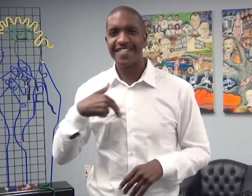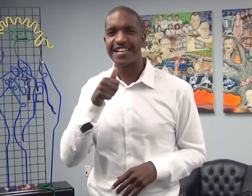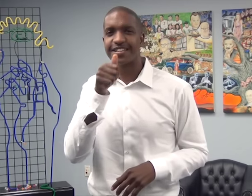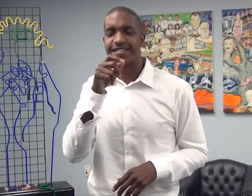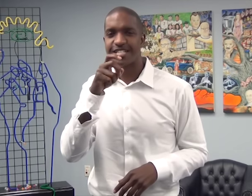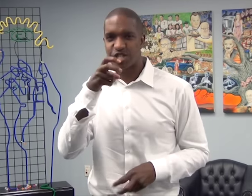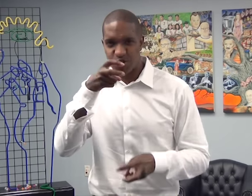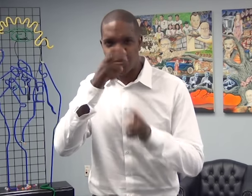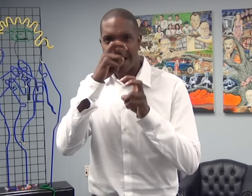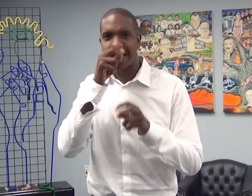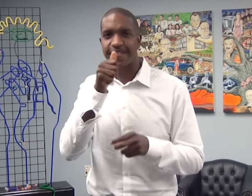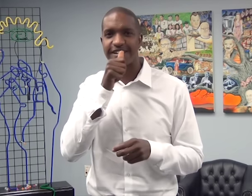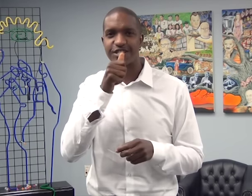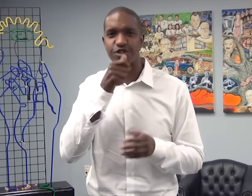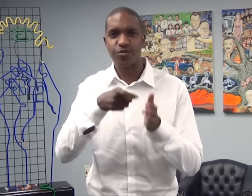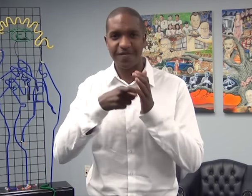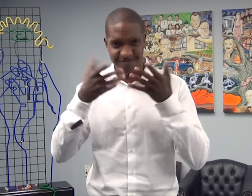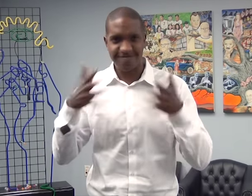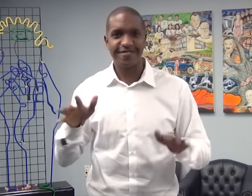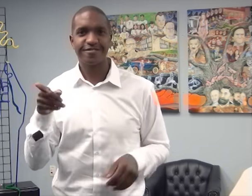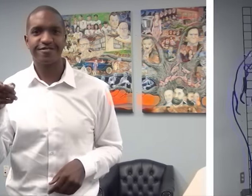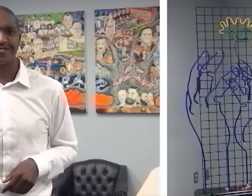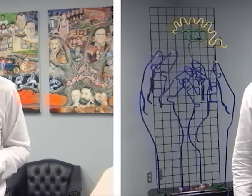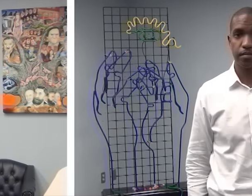Relay providers are NOT required to sign HIPPA agreements. This is because the FCC already has strict confidentiality requirements for relay calls.